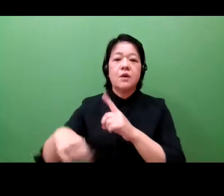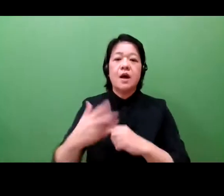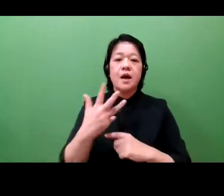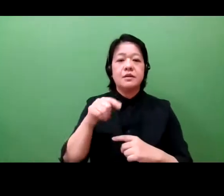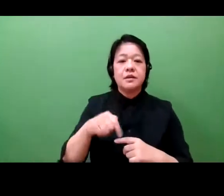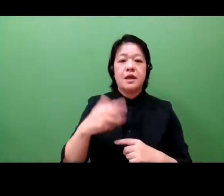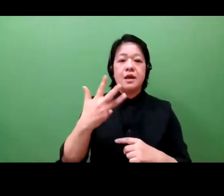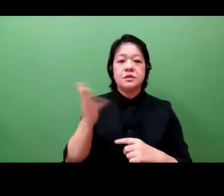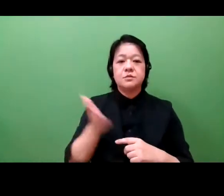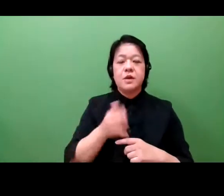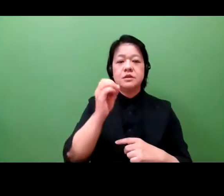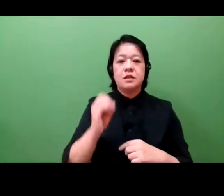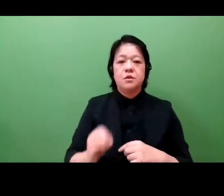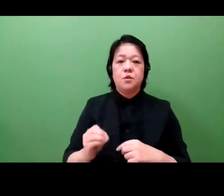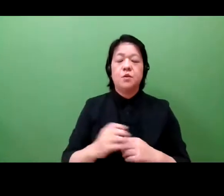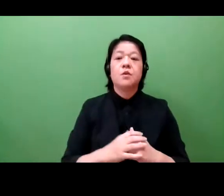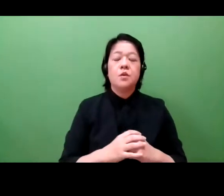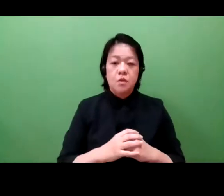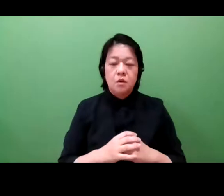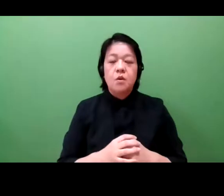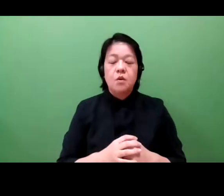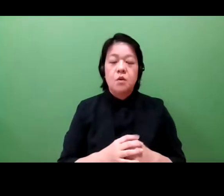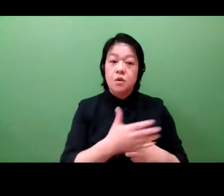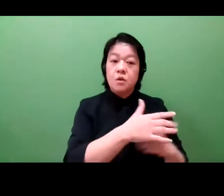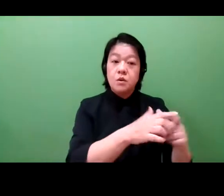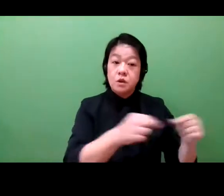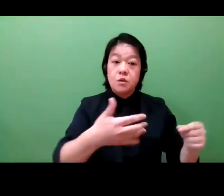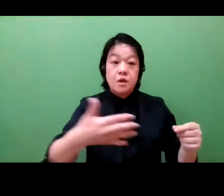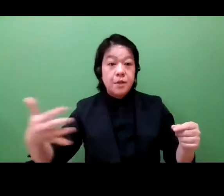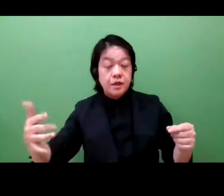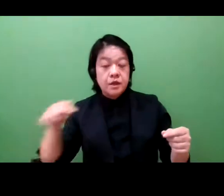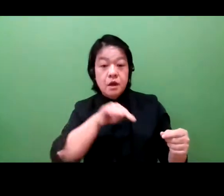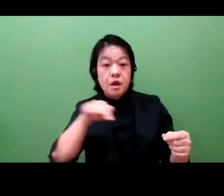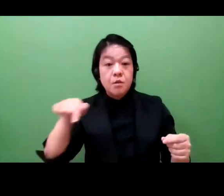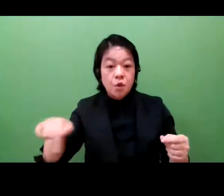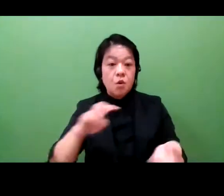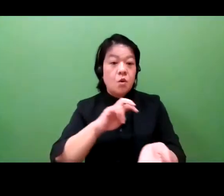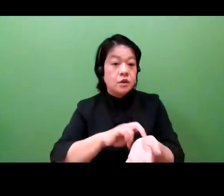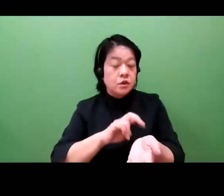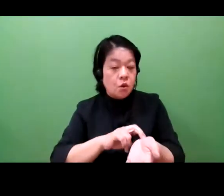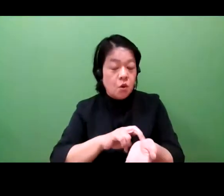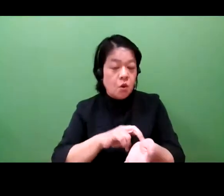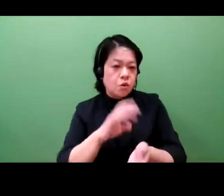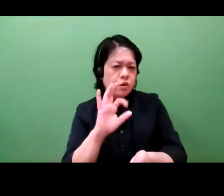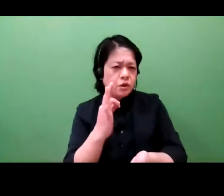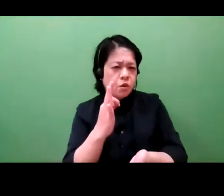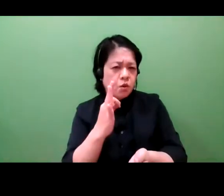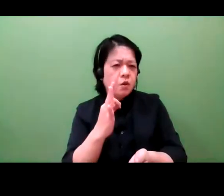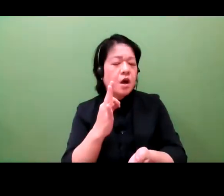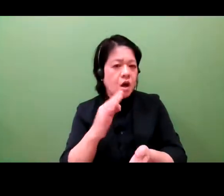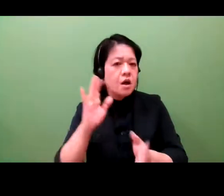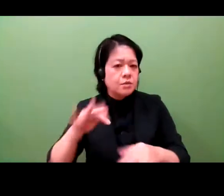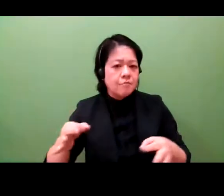Both countries are facing rising health care costs, aging populations, and patients who demand